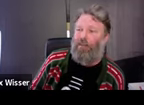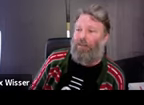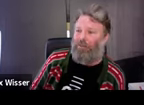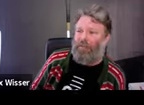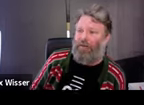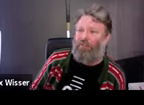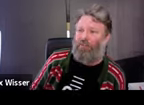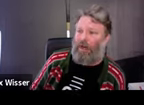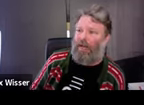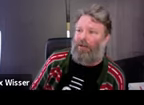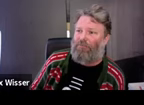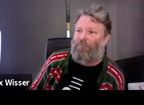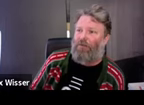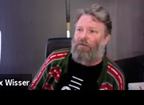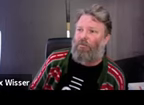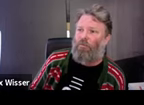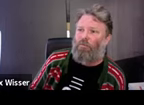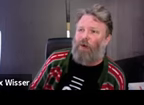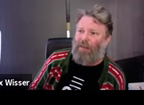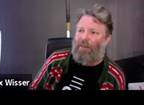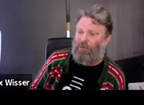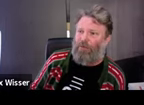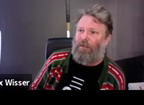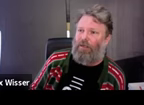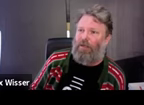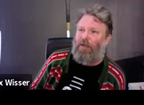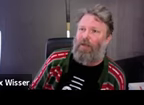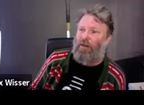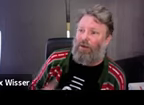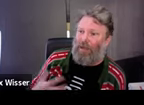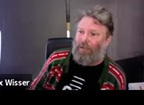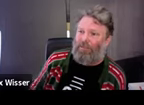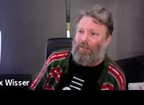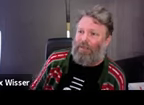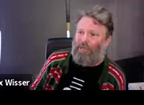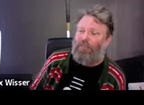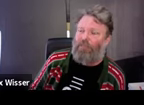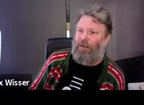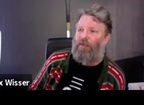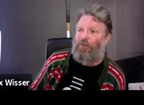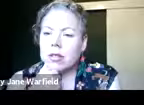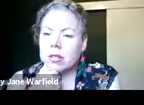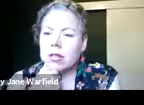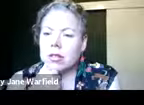pretty grinding, the non-stop work they had -- the do in order to keep